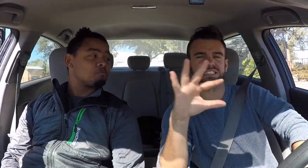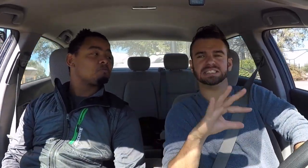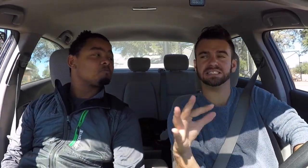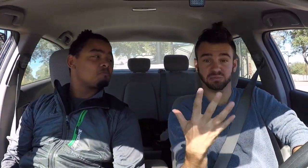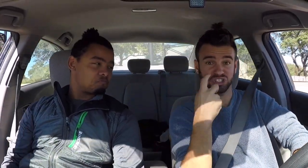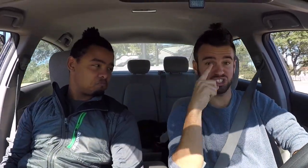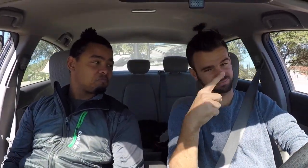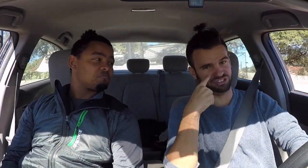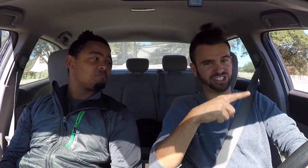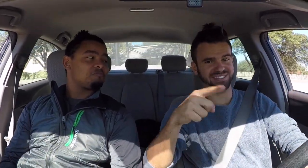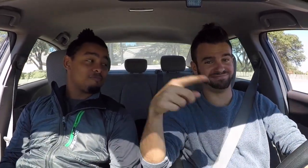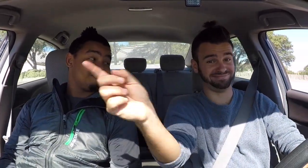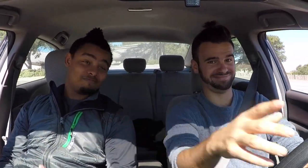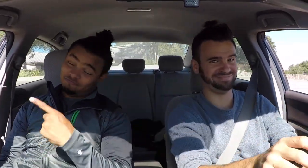If you want to experience, then check it out!